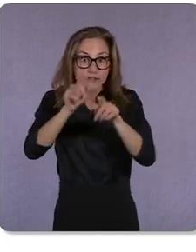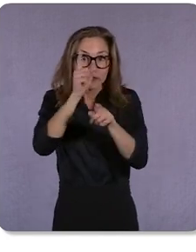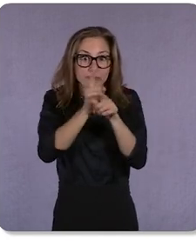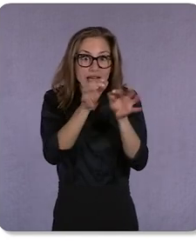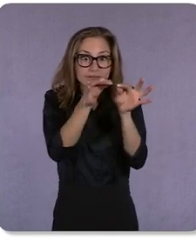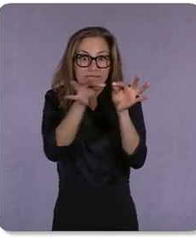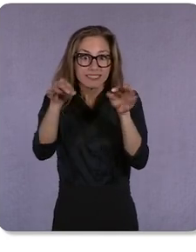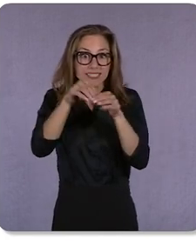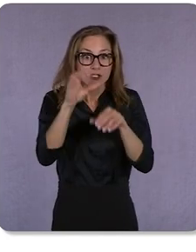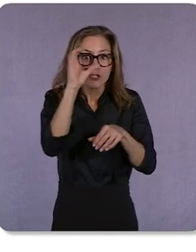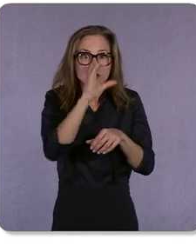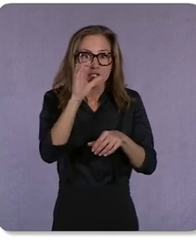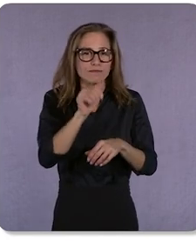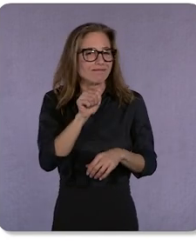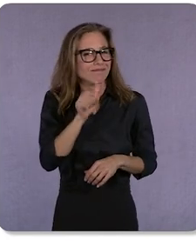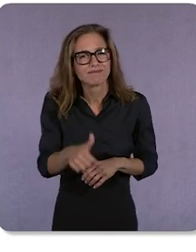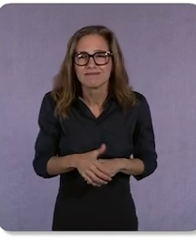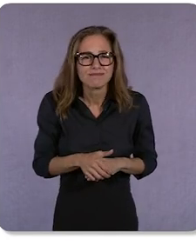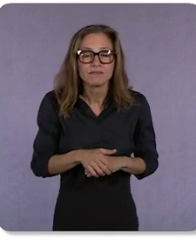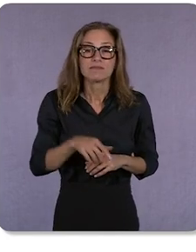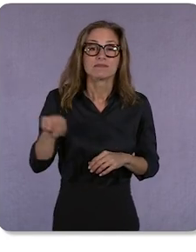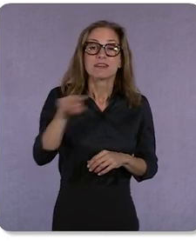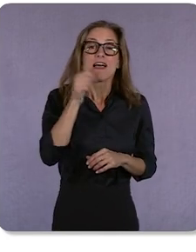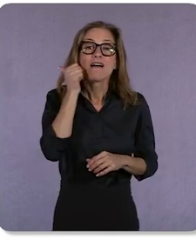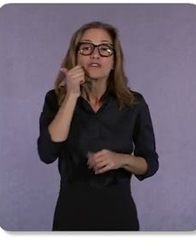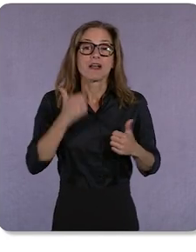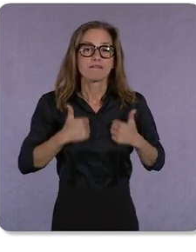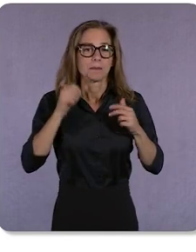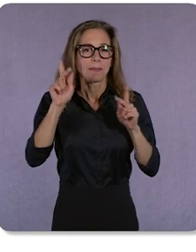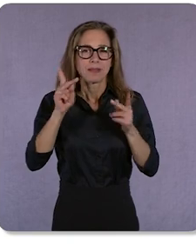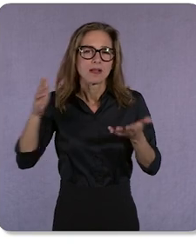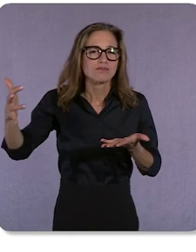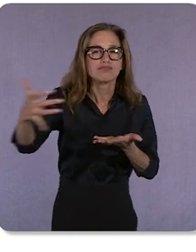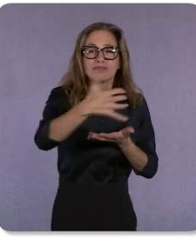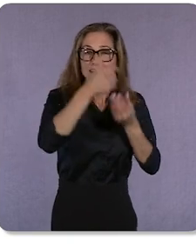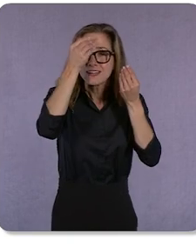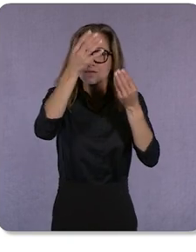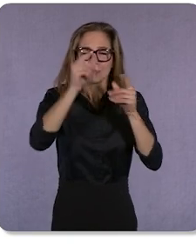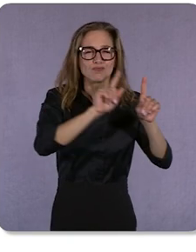In their everyday lives, people get information in a variety of ways, like talking to